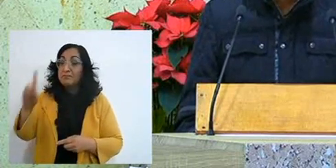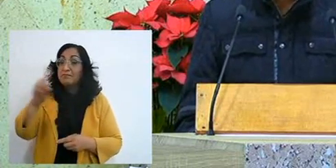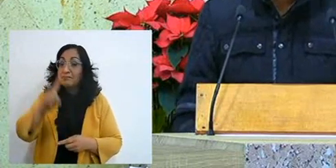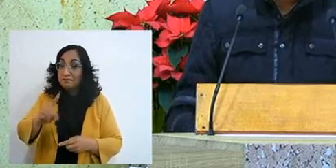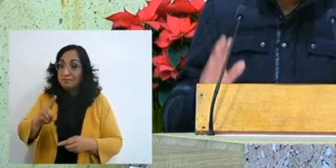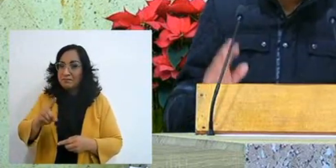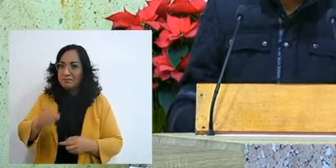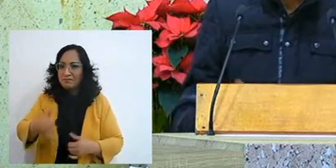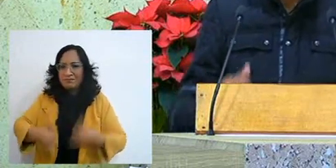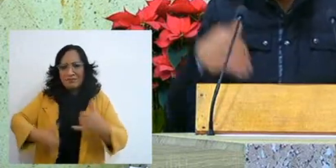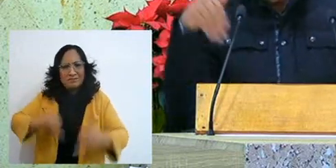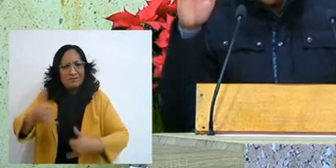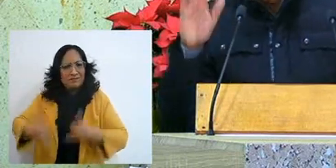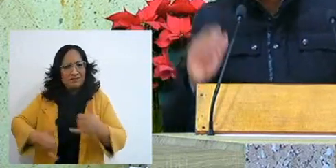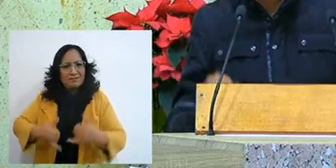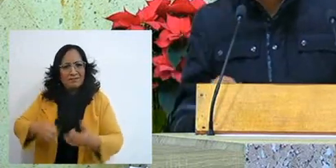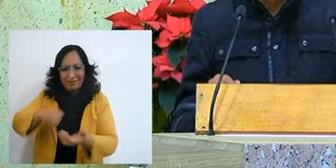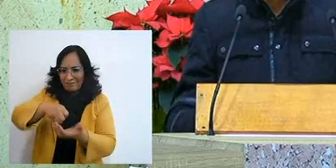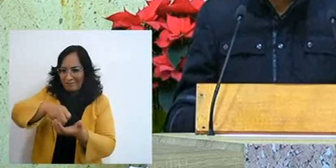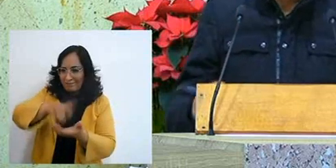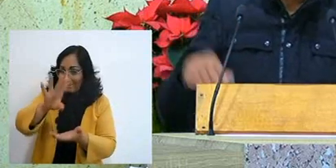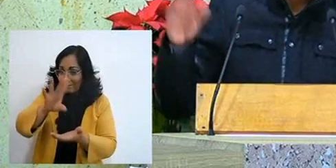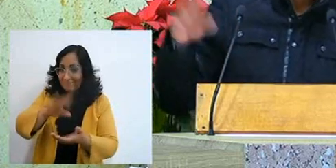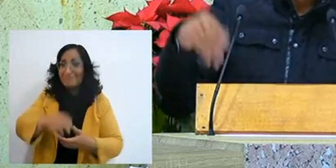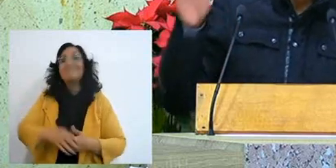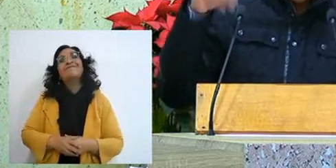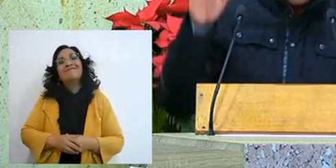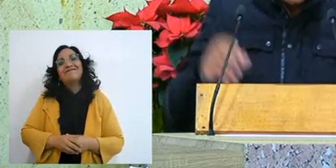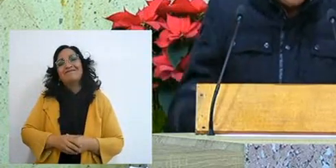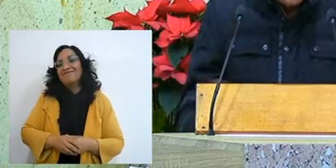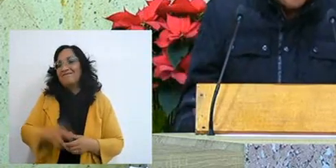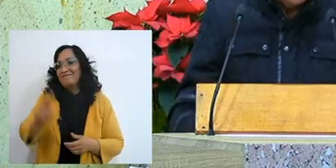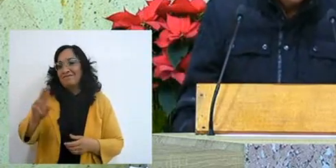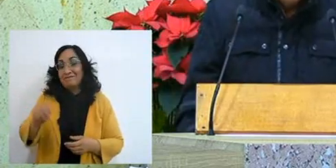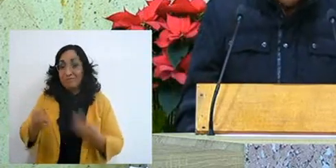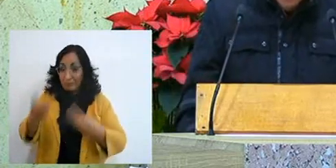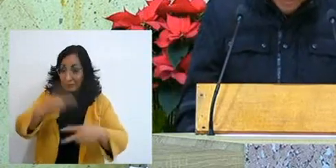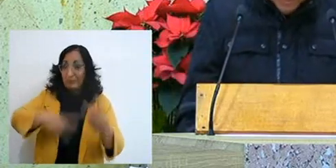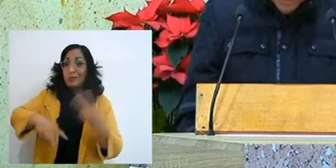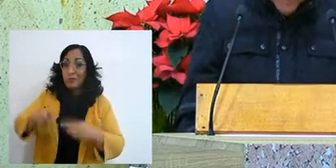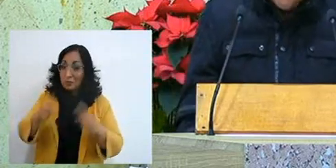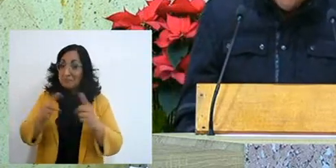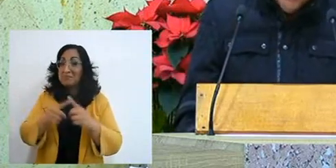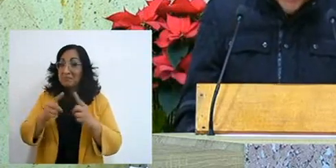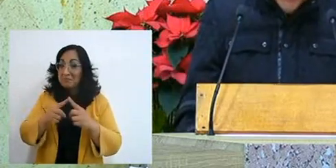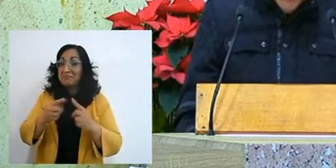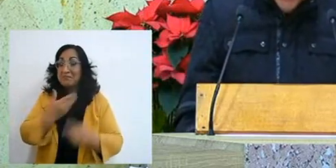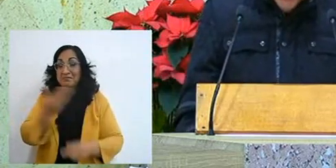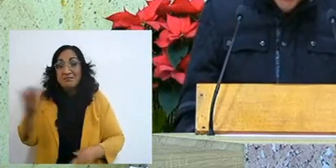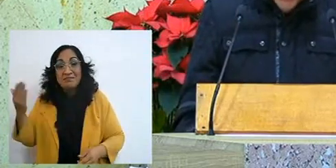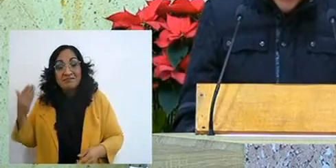Look, I'm coming for you, I'm here, see you there, see you there,